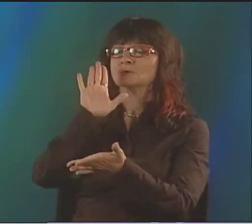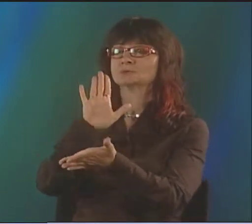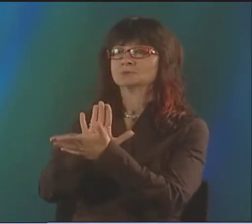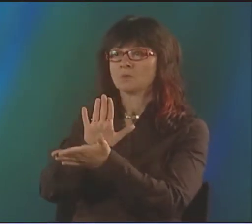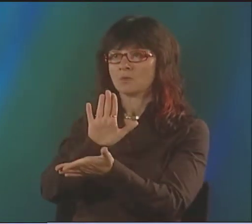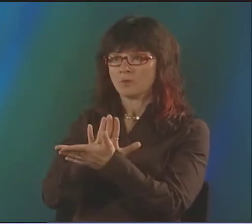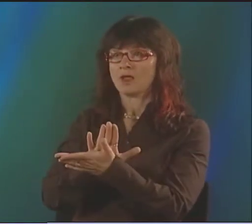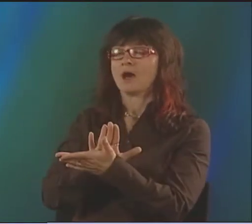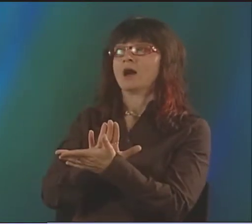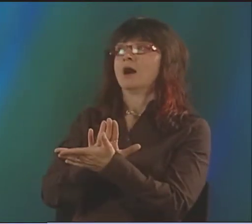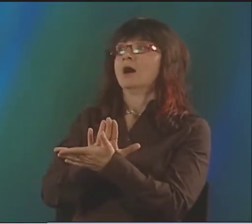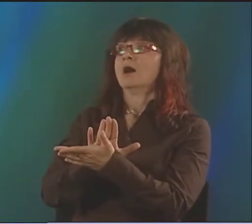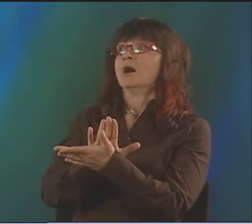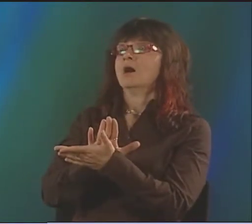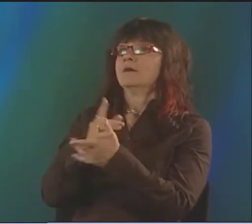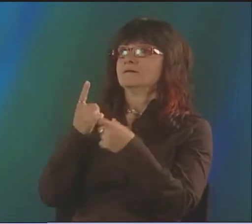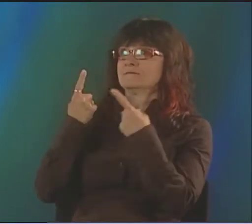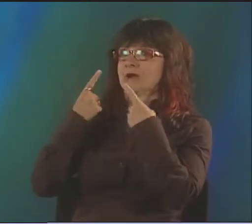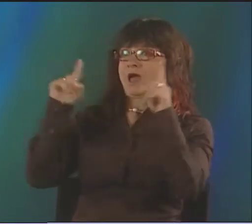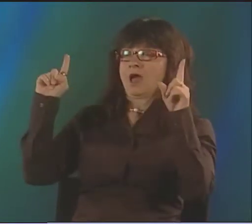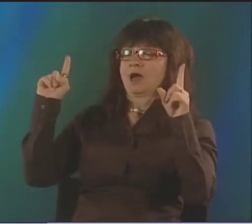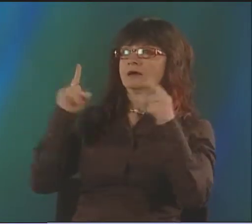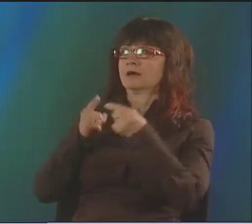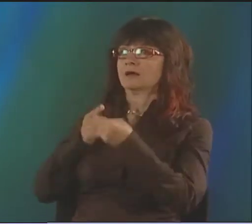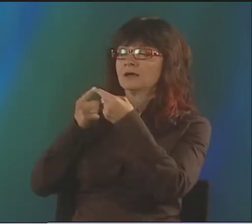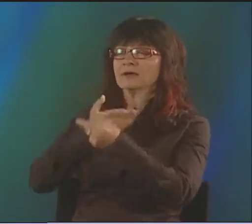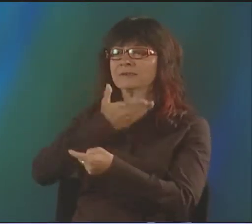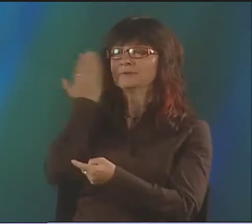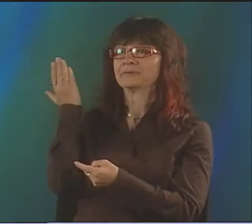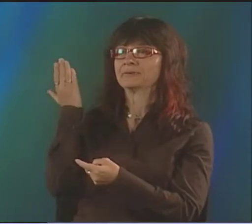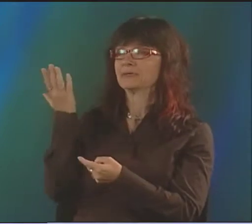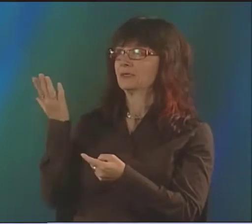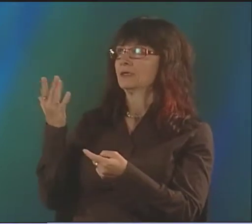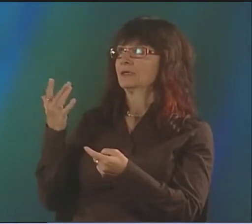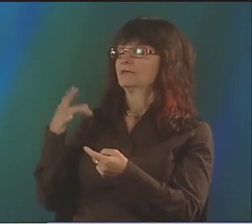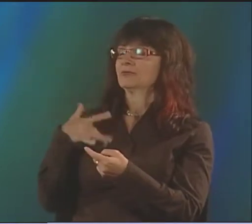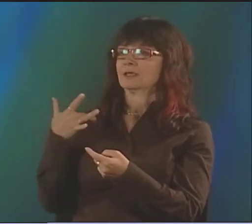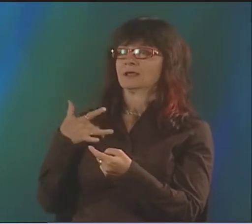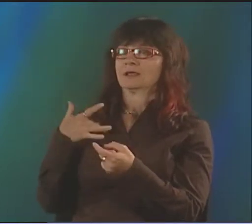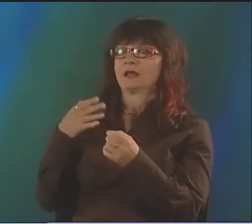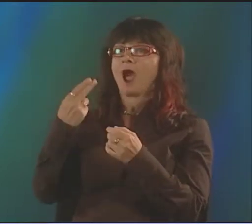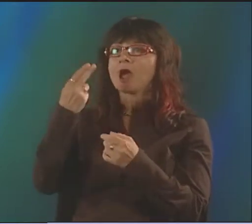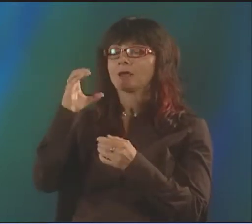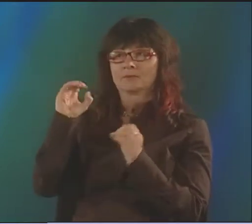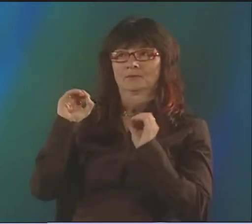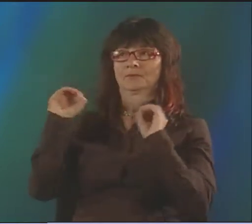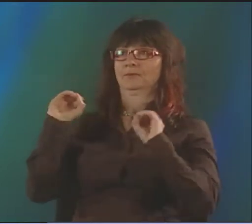I WAS PUT INTO A SCHOOL FOR THE DEAF, AND FINALLY THERE WERE NO MORE STRUGGLES.